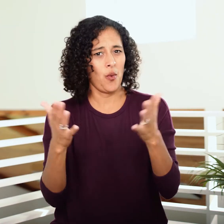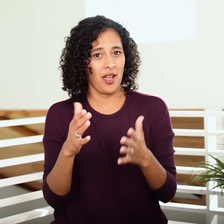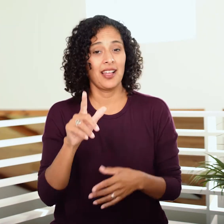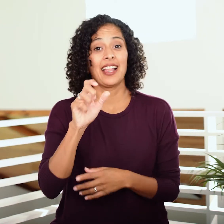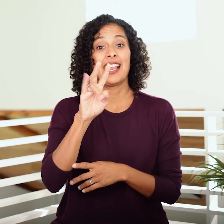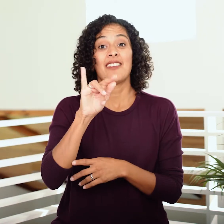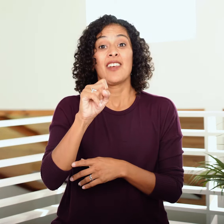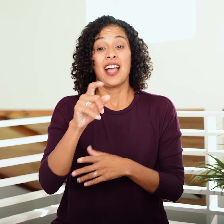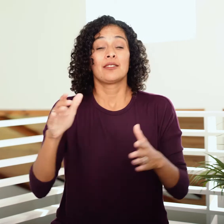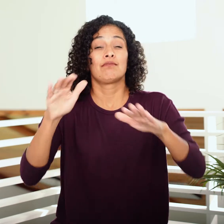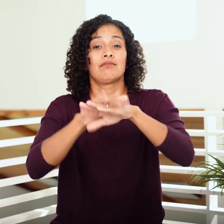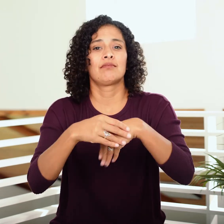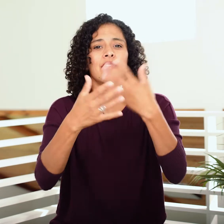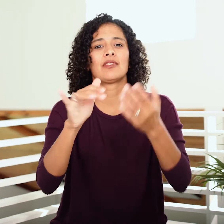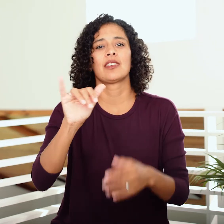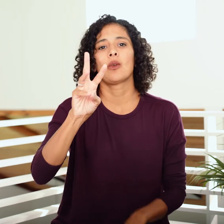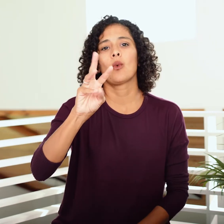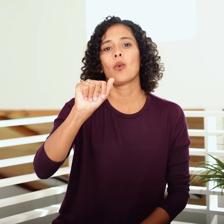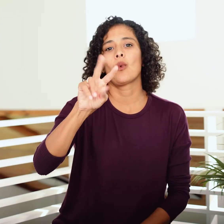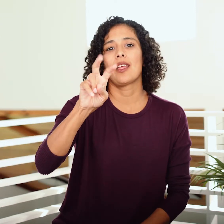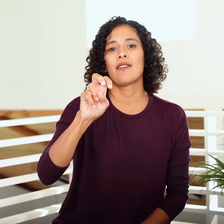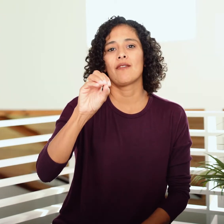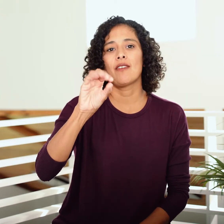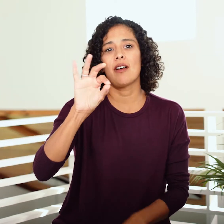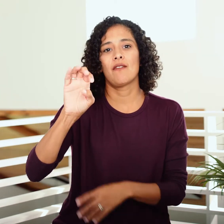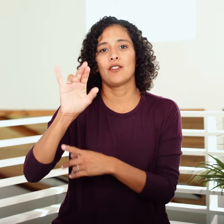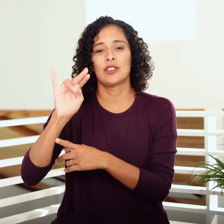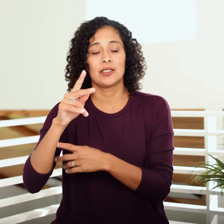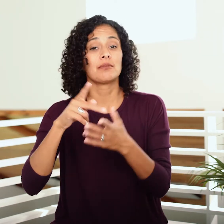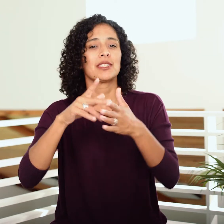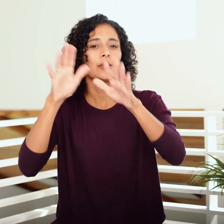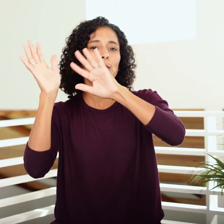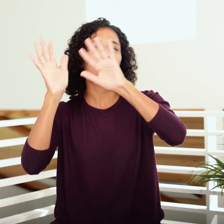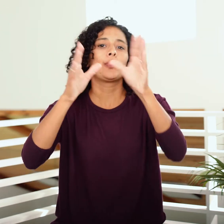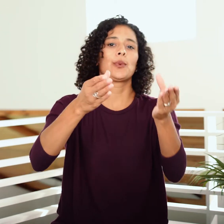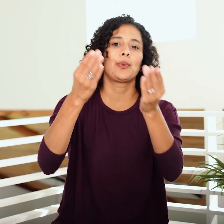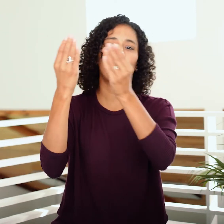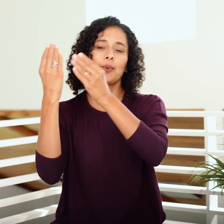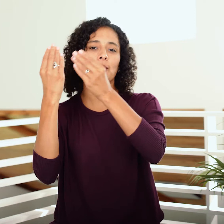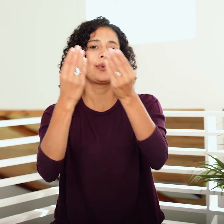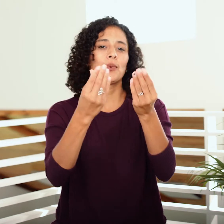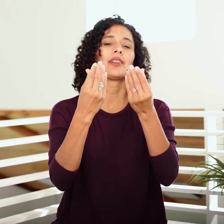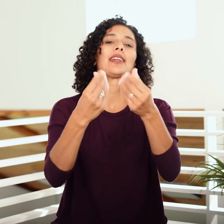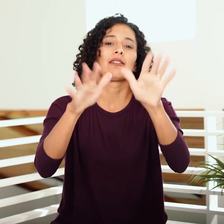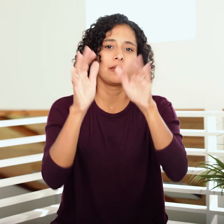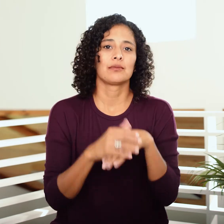when the Levites are given as a wave offering.